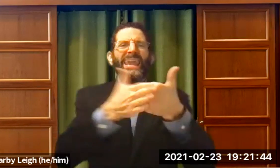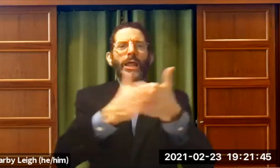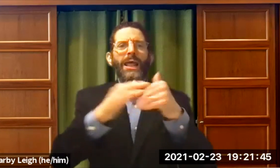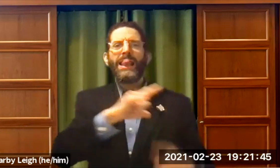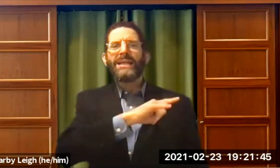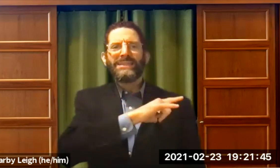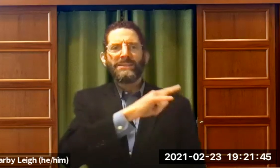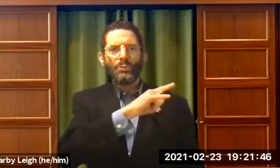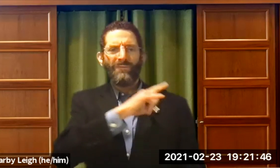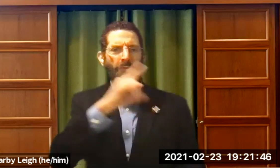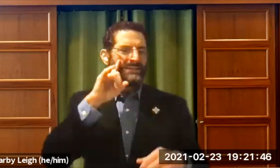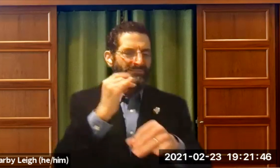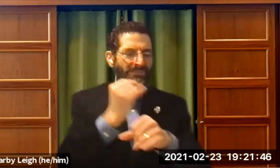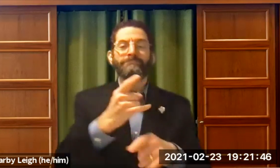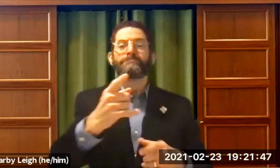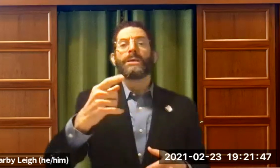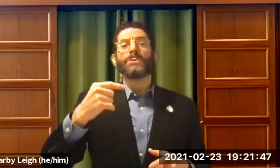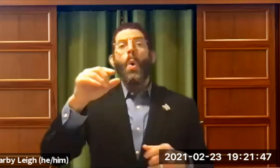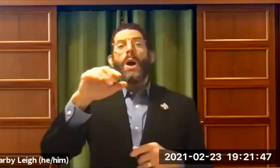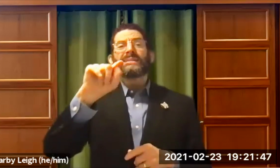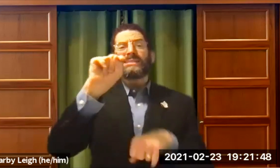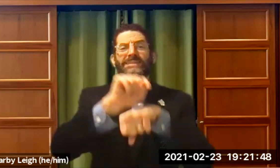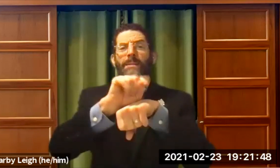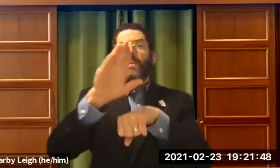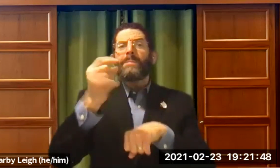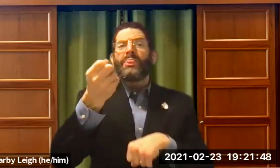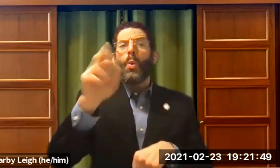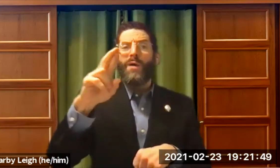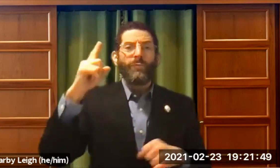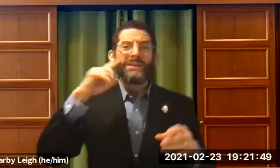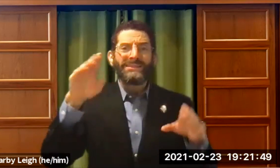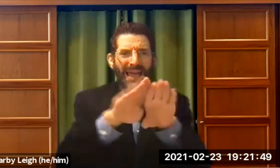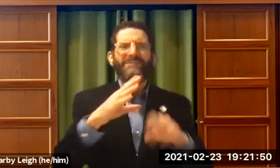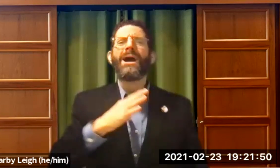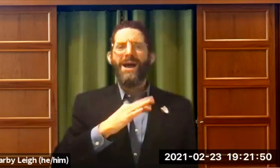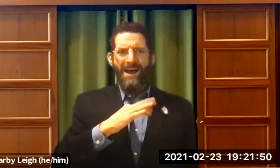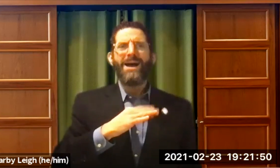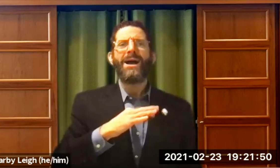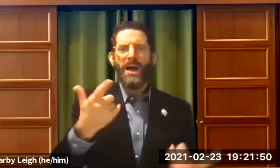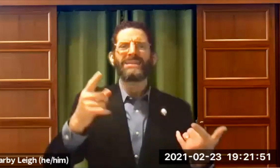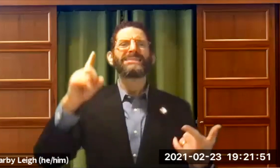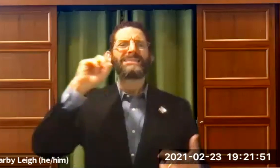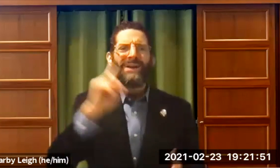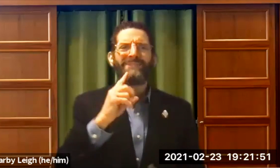. And it's near the Lexington the School for the Deaf. So at temple Beth Or for the deaf,